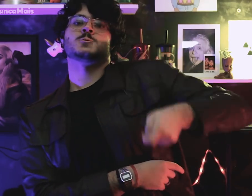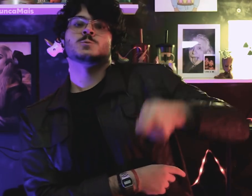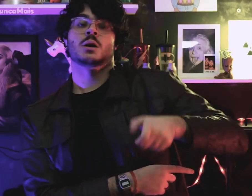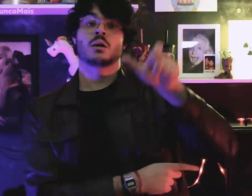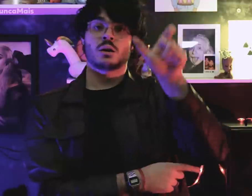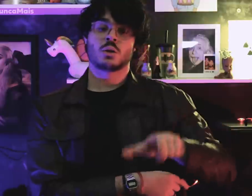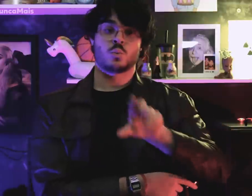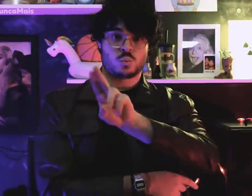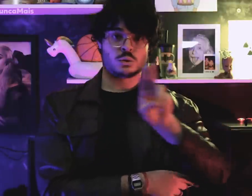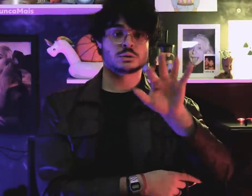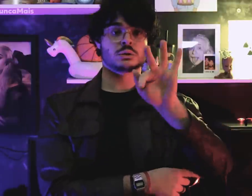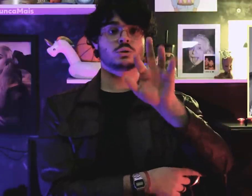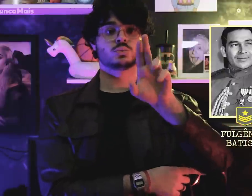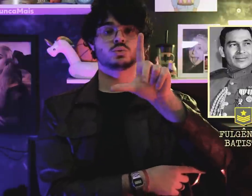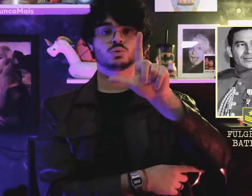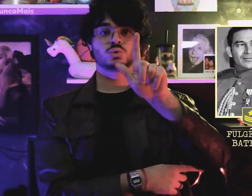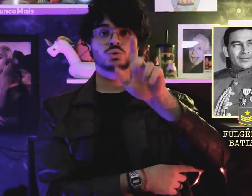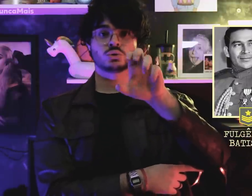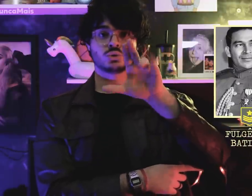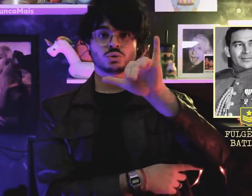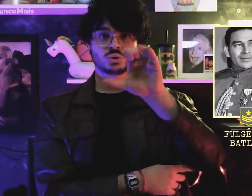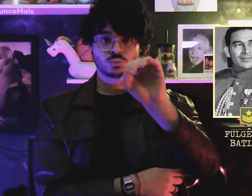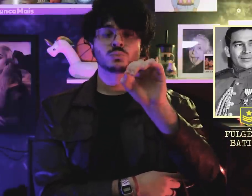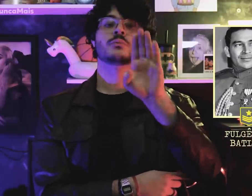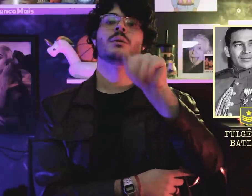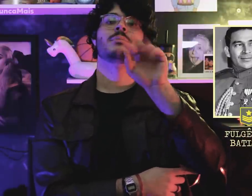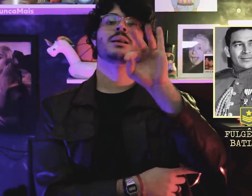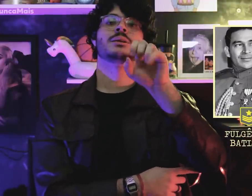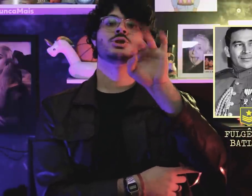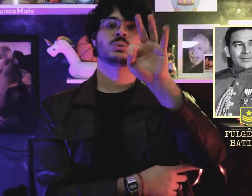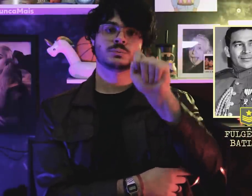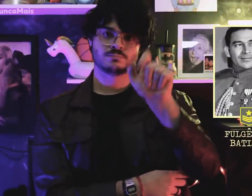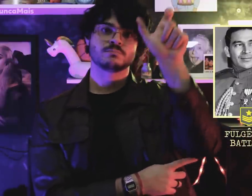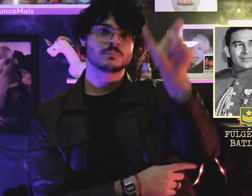by Fulgêncio Batista,